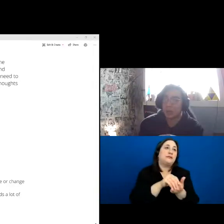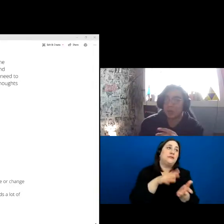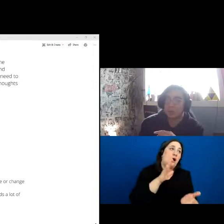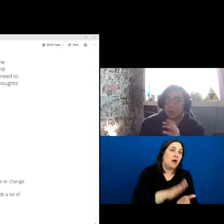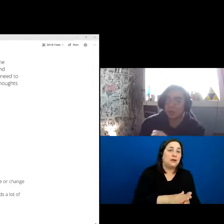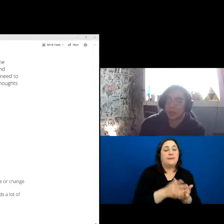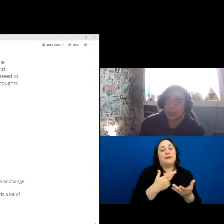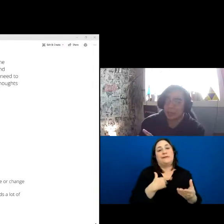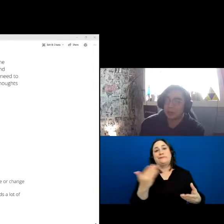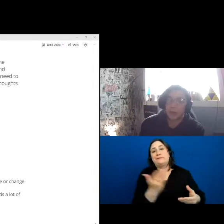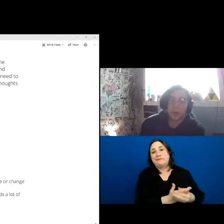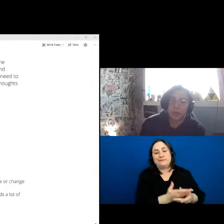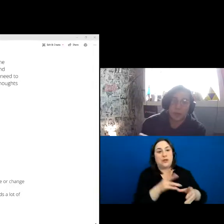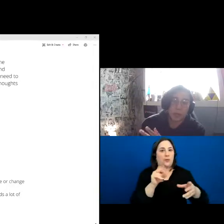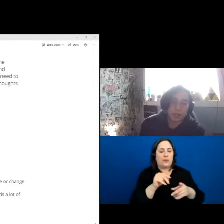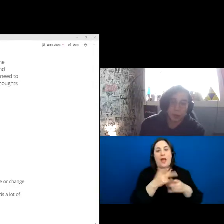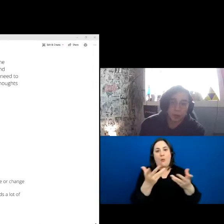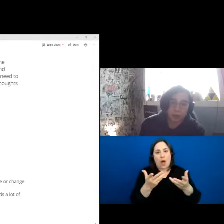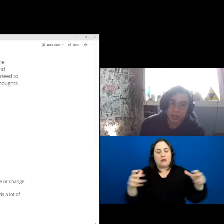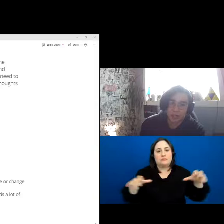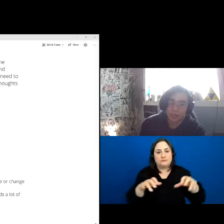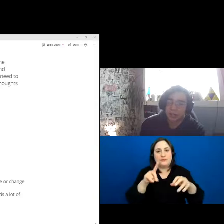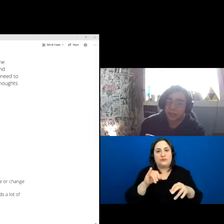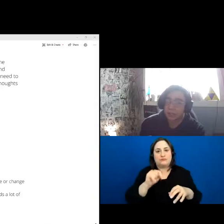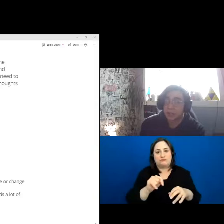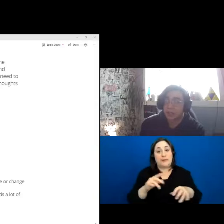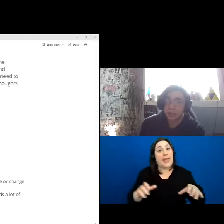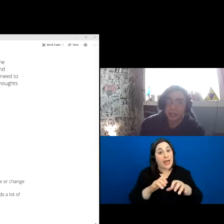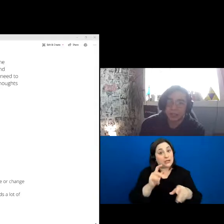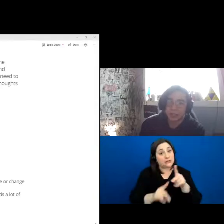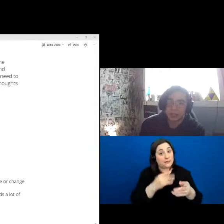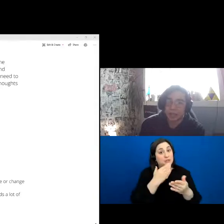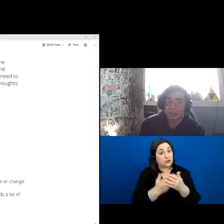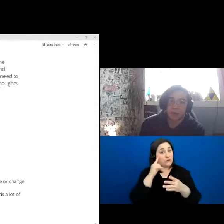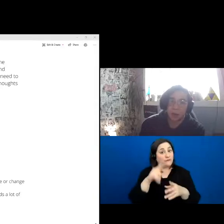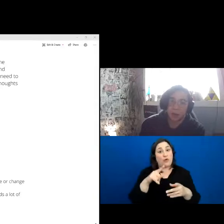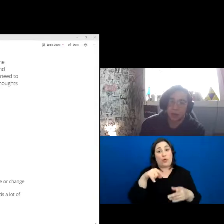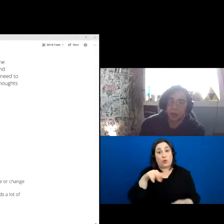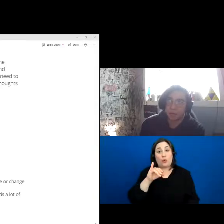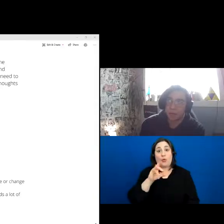people can do a lot of quick start projects for CCP. You can get involved in a lot of the